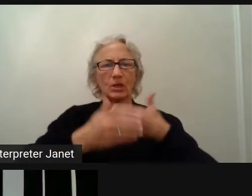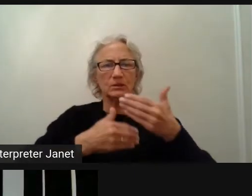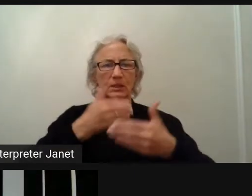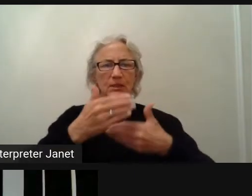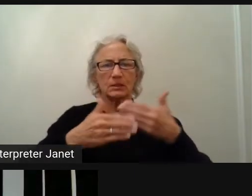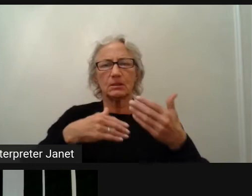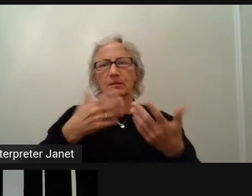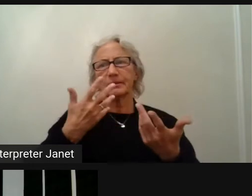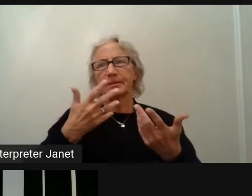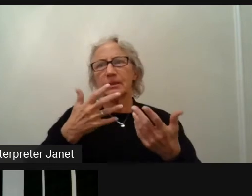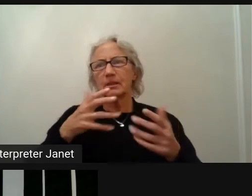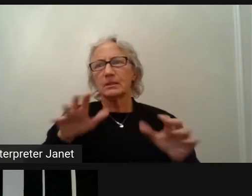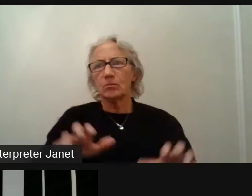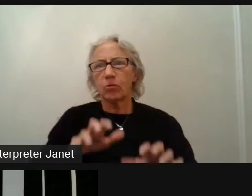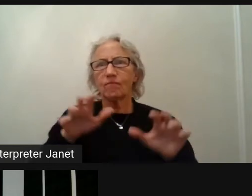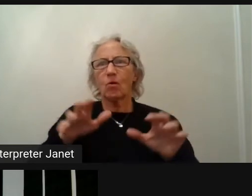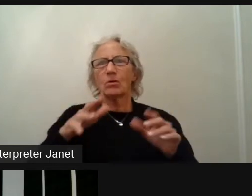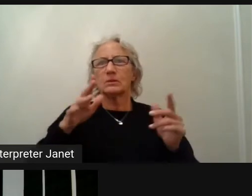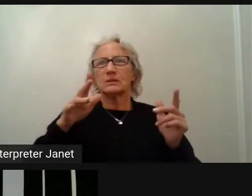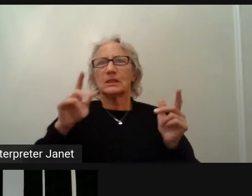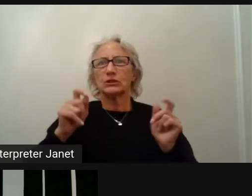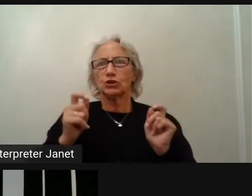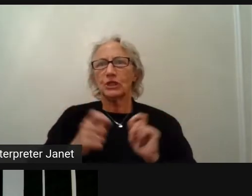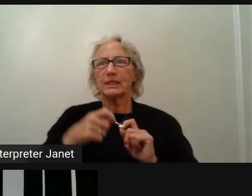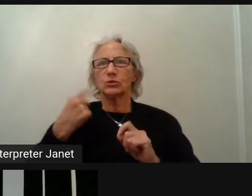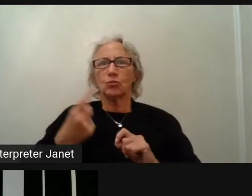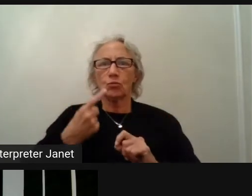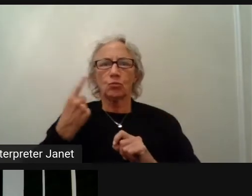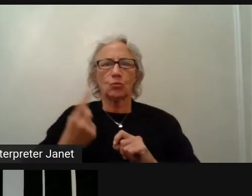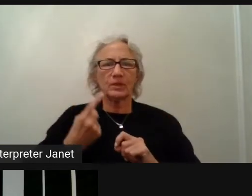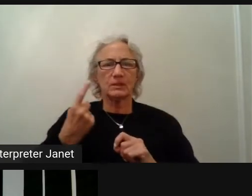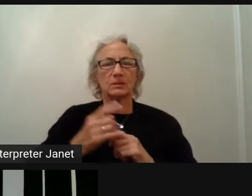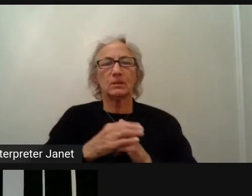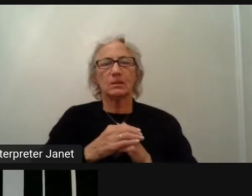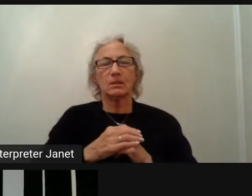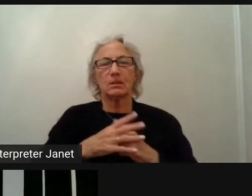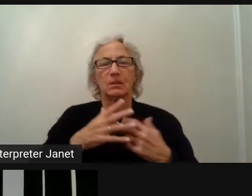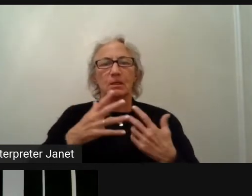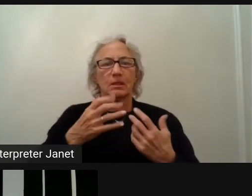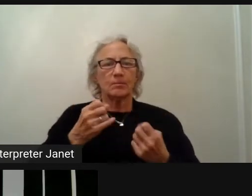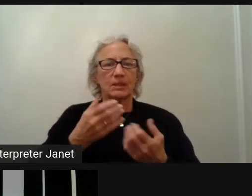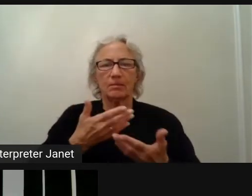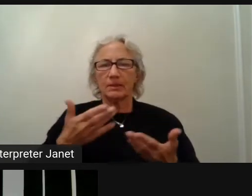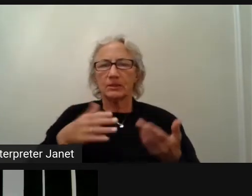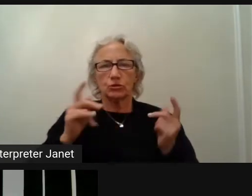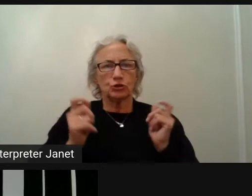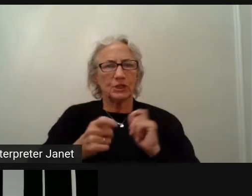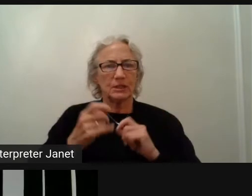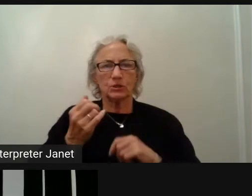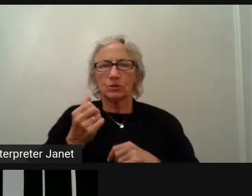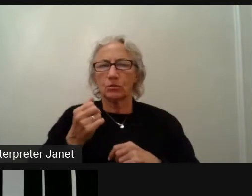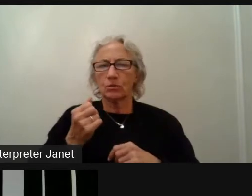We are talking about the general experience, which is also changing. The part of this experience is, again, accessibility,